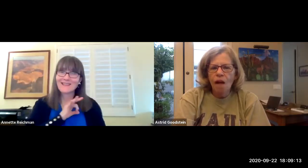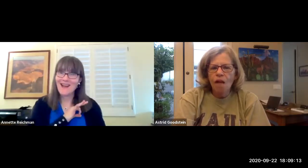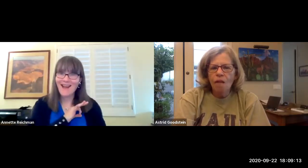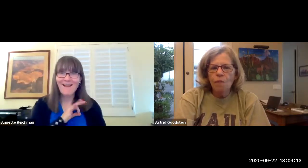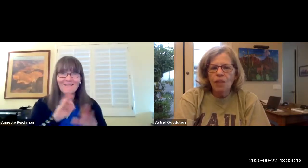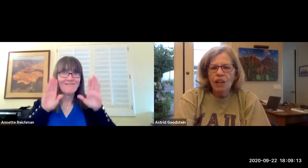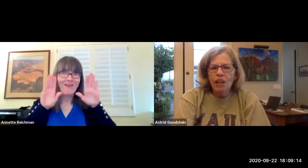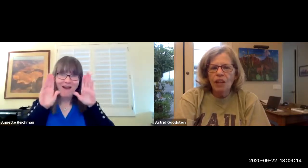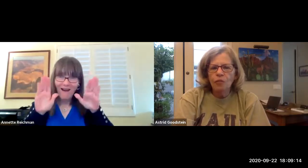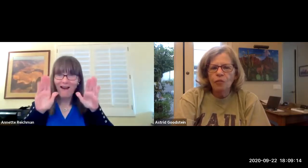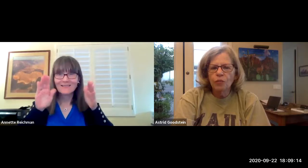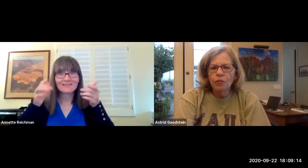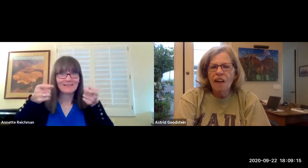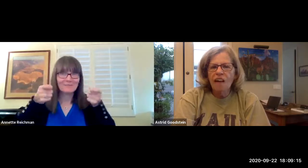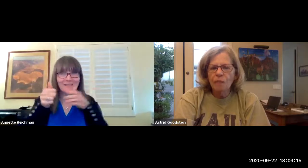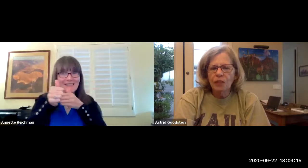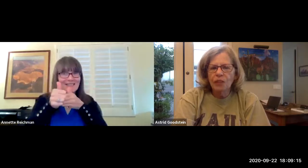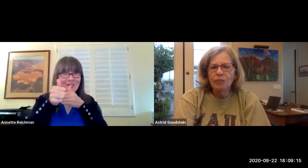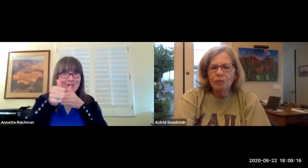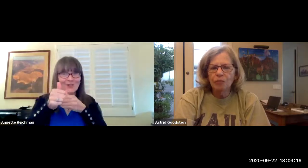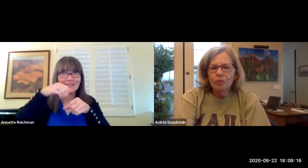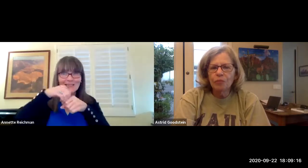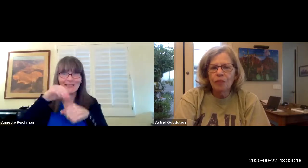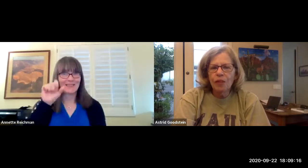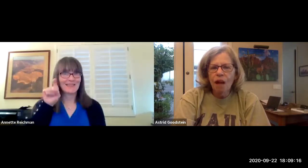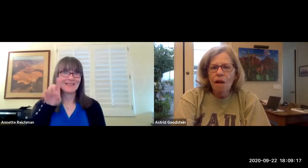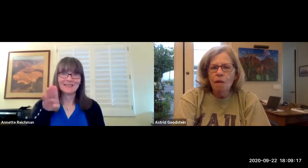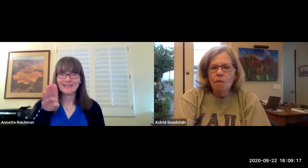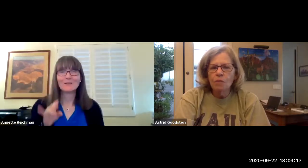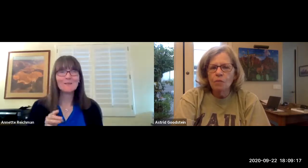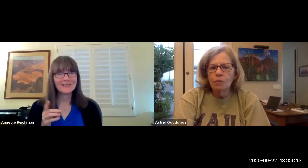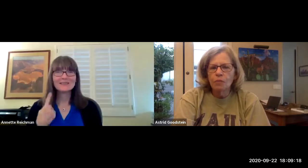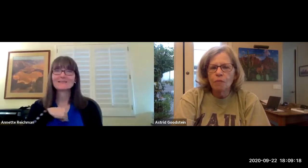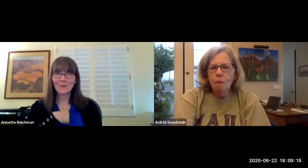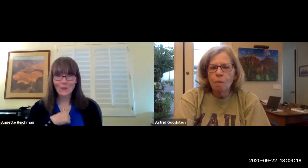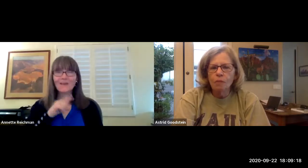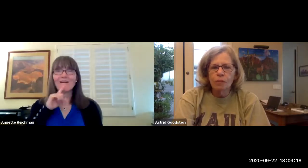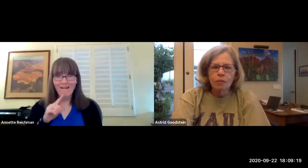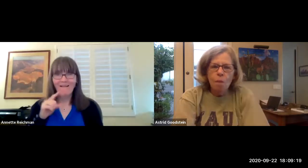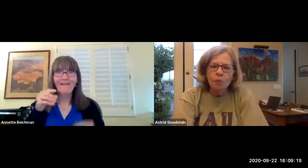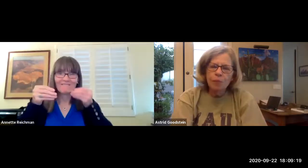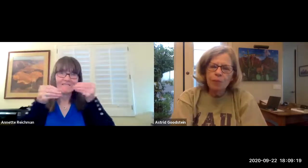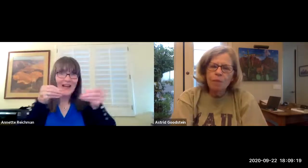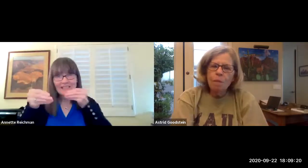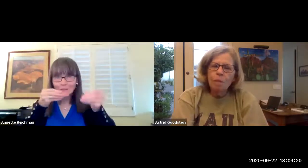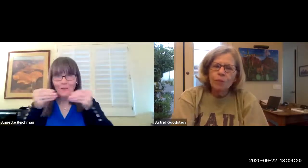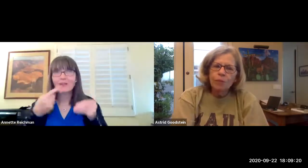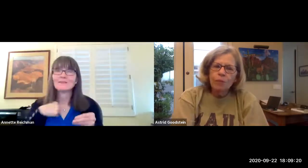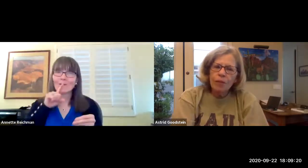phenomenal teachers and staff